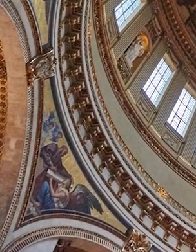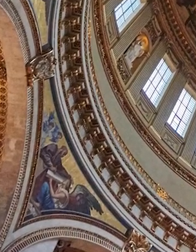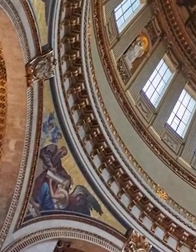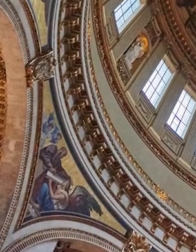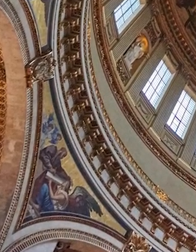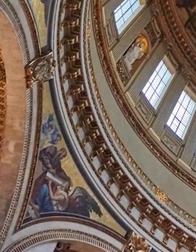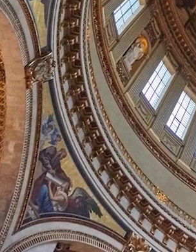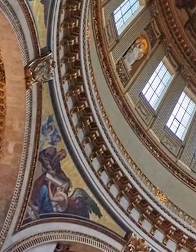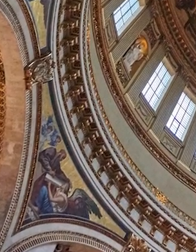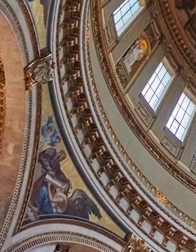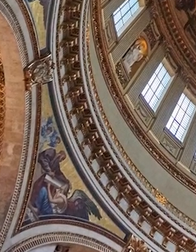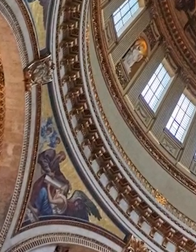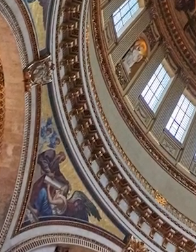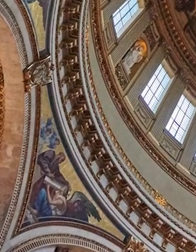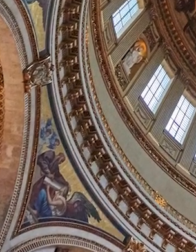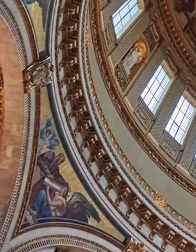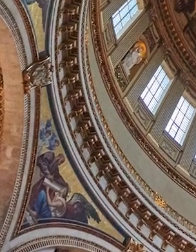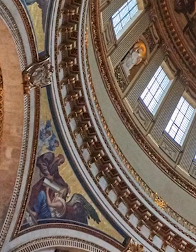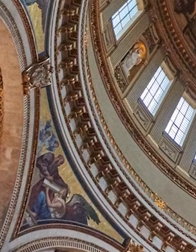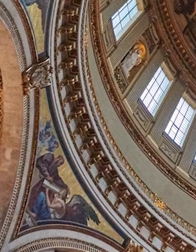And I don’t know if you've had the experience, but when--if you go